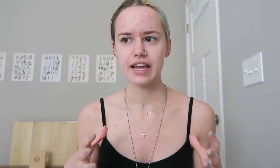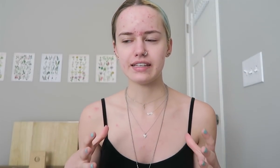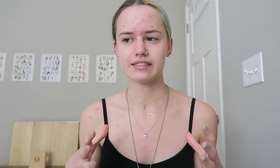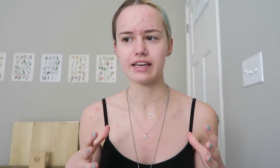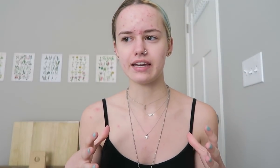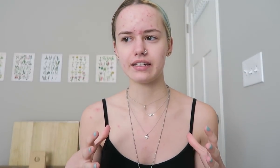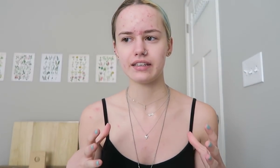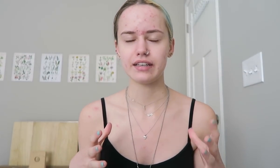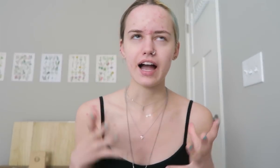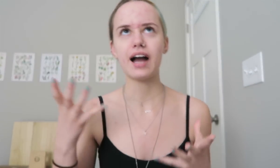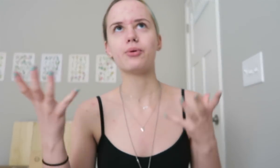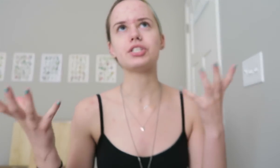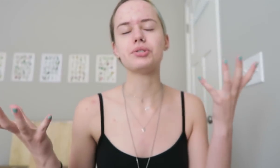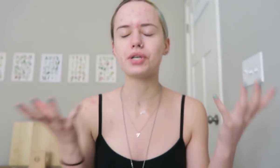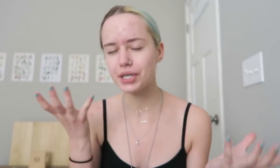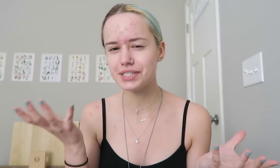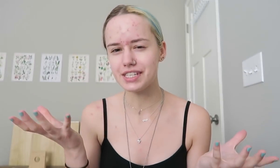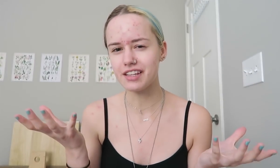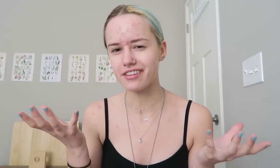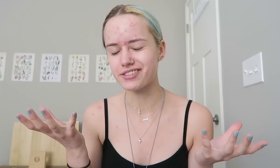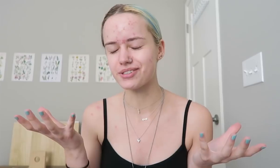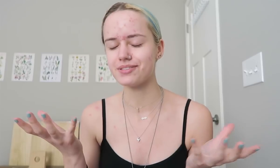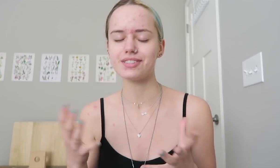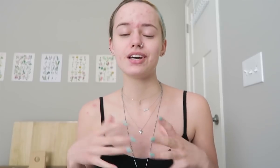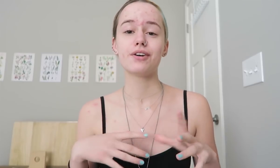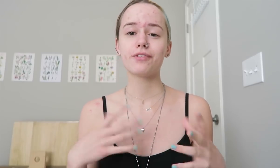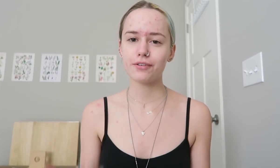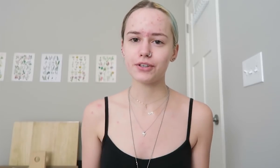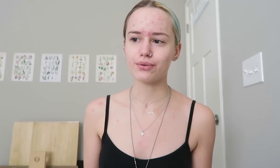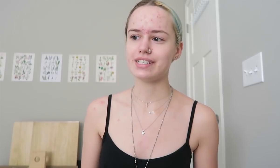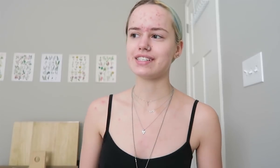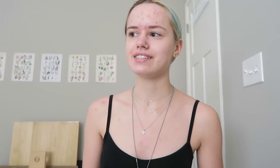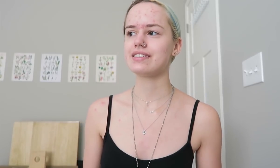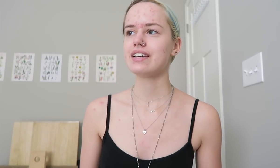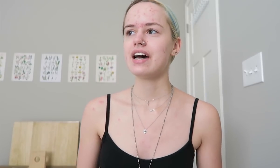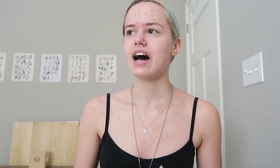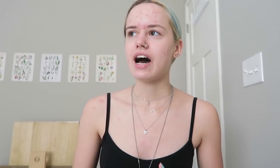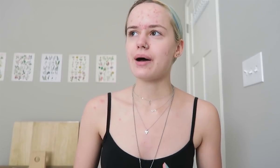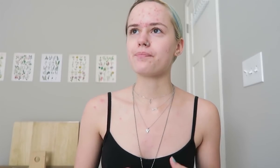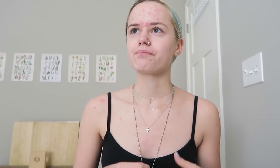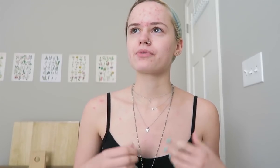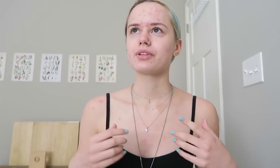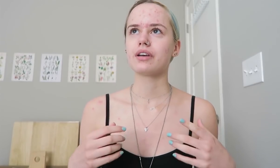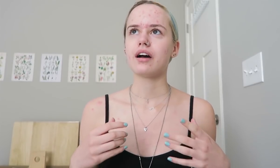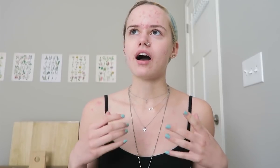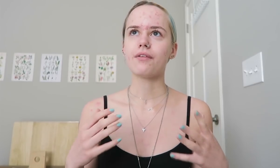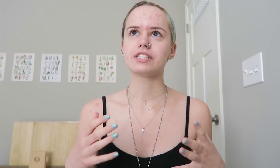like, I wish you could see the other students. For a few reasons. Um, often times